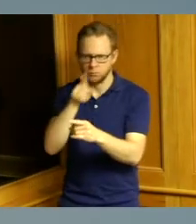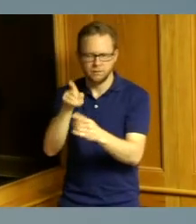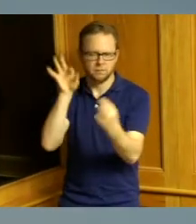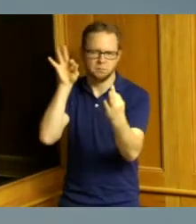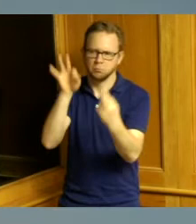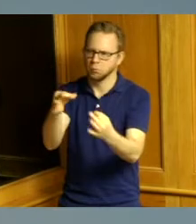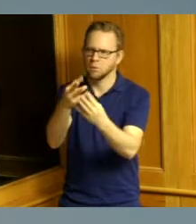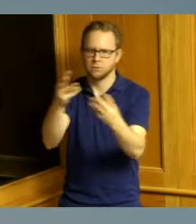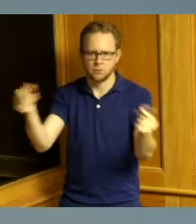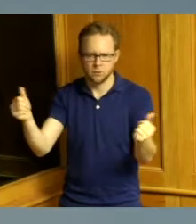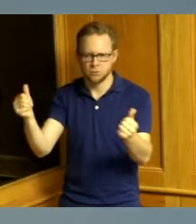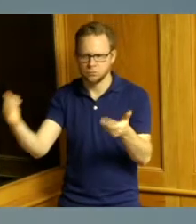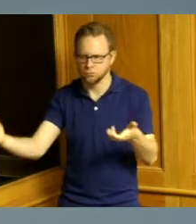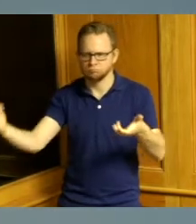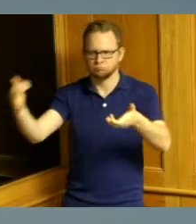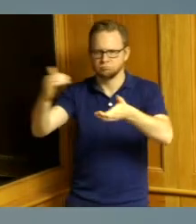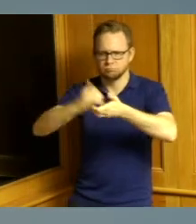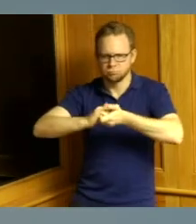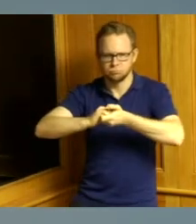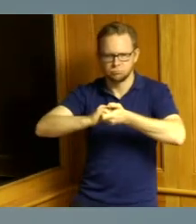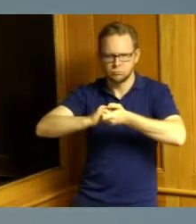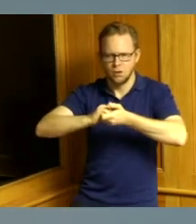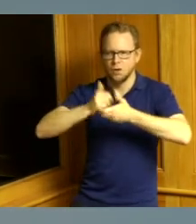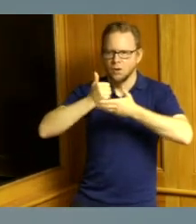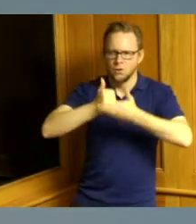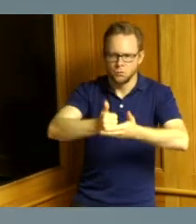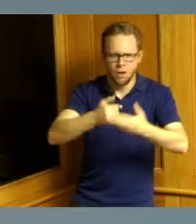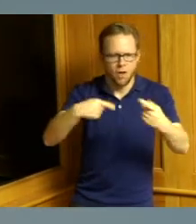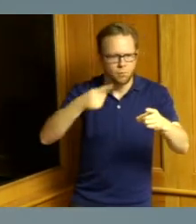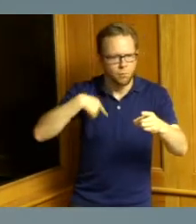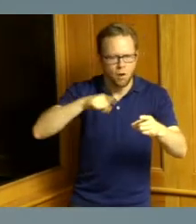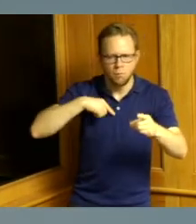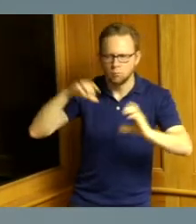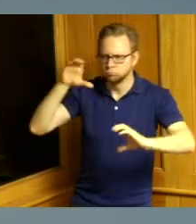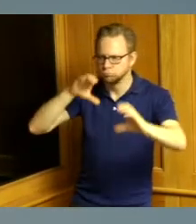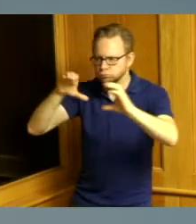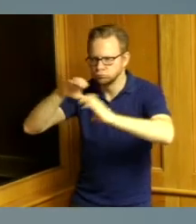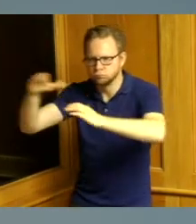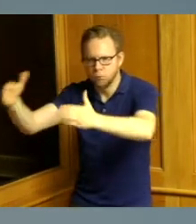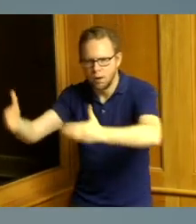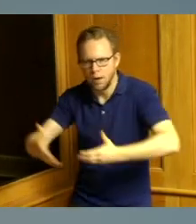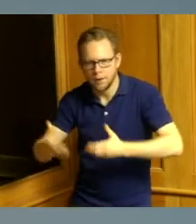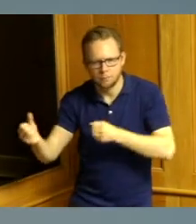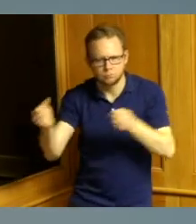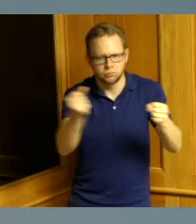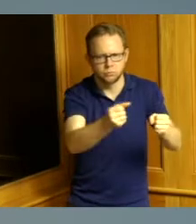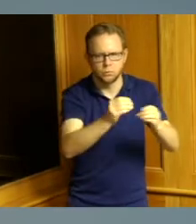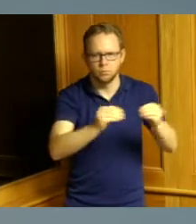bridge the divide if you will until we can bring on additional Director Assistant Director we're in